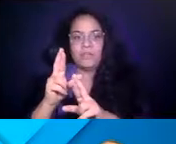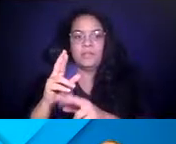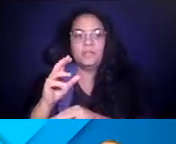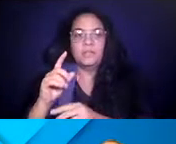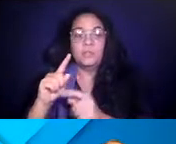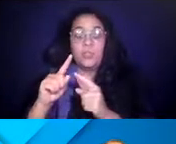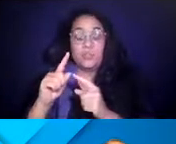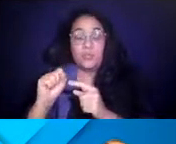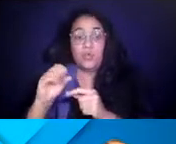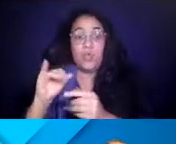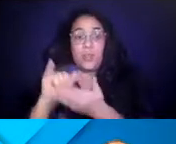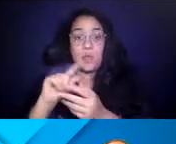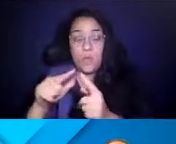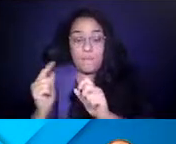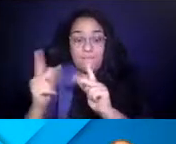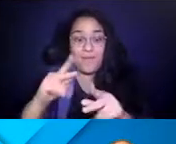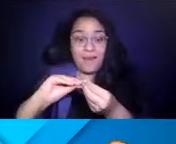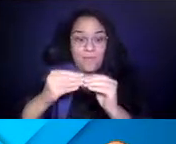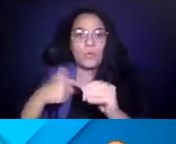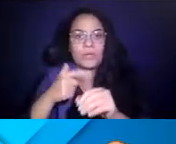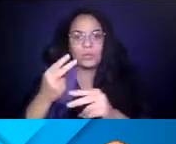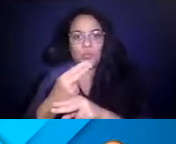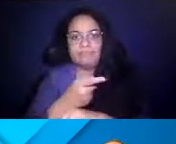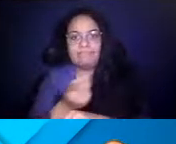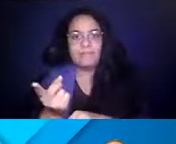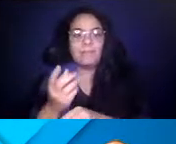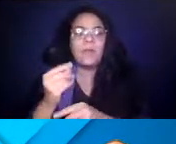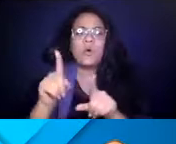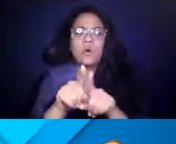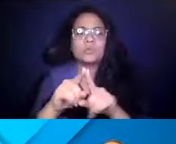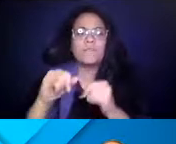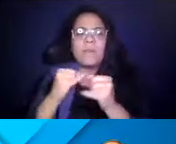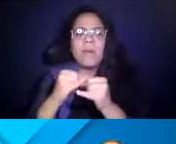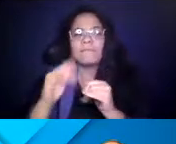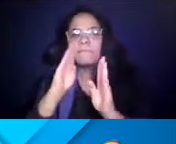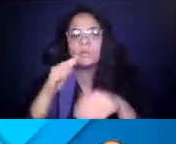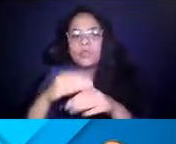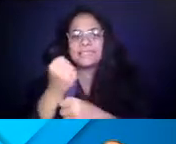which is what we're seeing today. 14:50:11 And then finally, a focus on safety, and this slide here really represents that